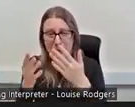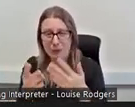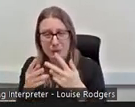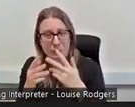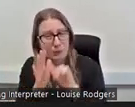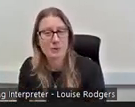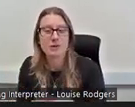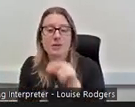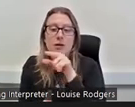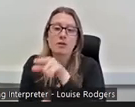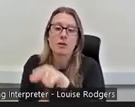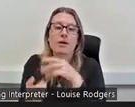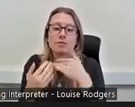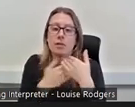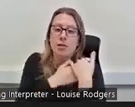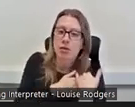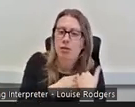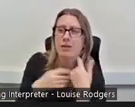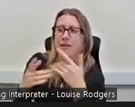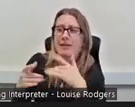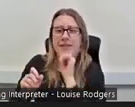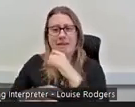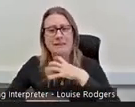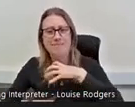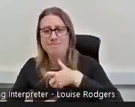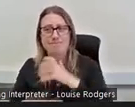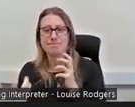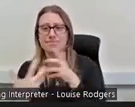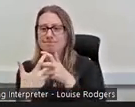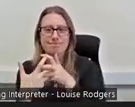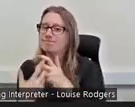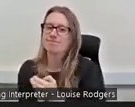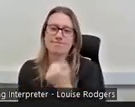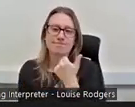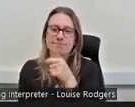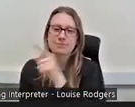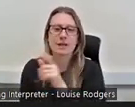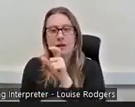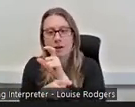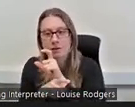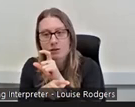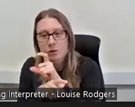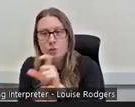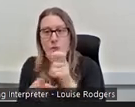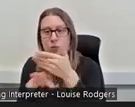was not much adaptability there, you know, it was coursework, essays, everything that I was just